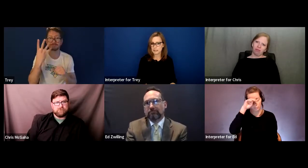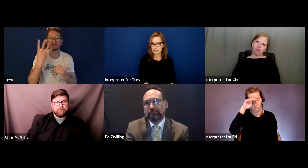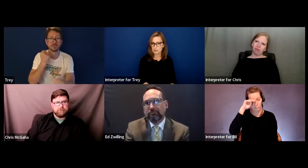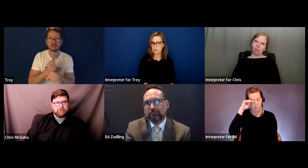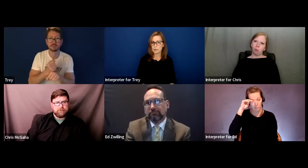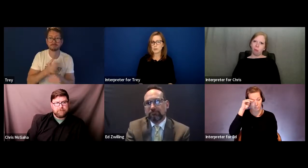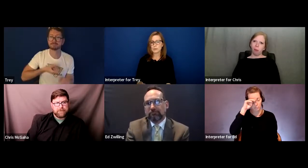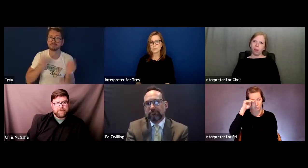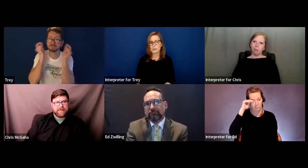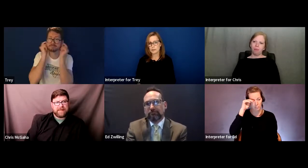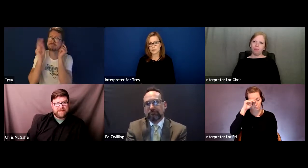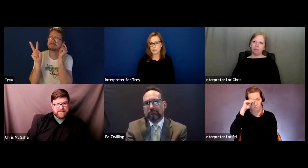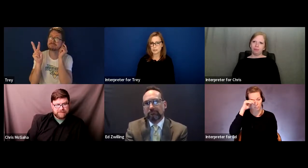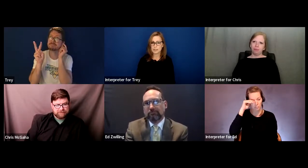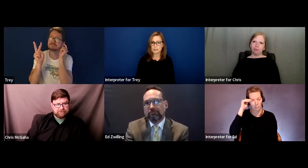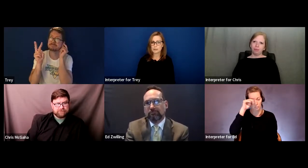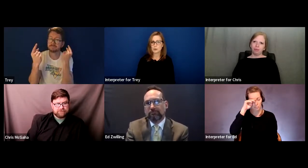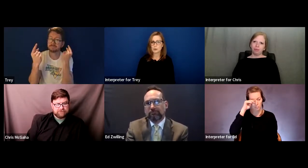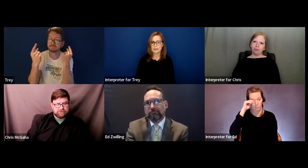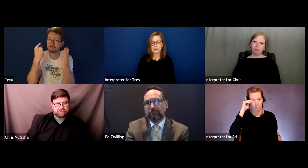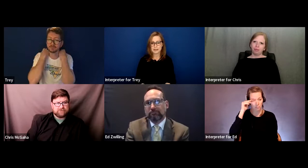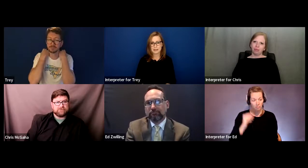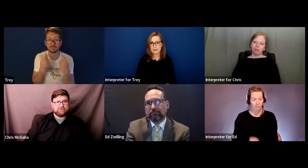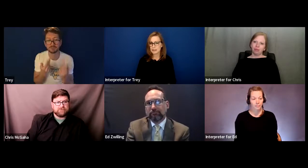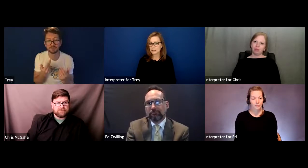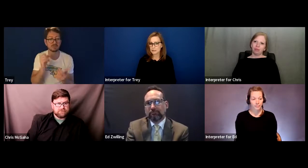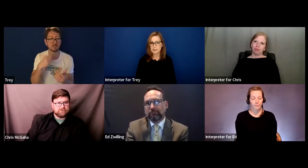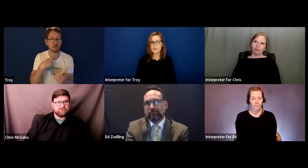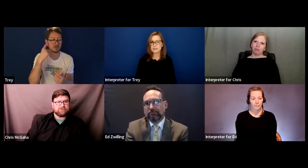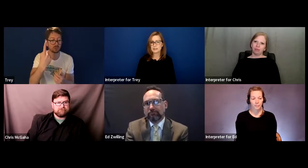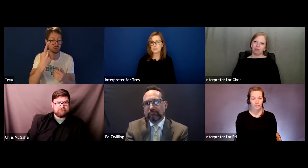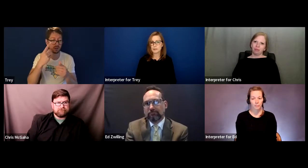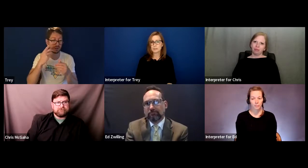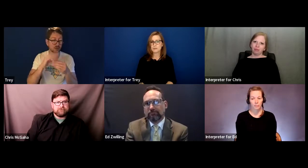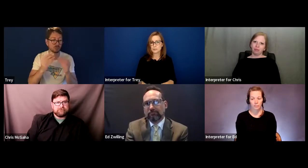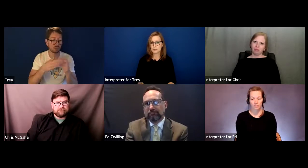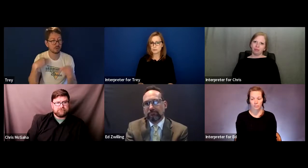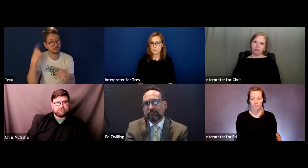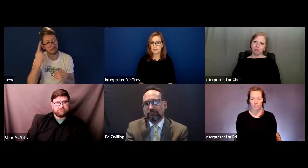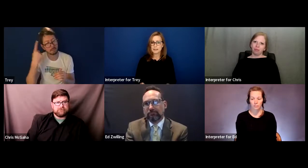let's continue with them? Do they look at a student at some point and say clearly this ineffective for this student